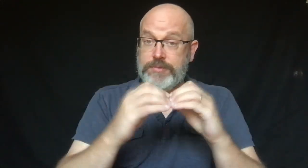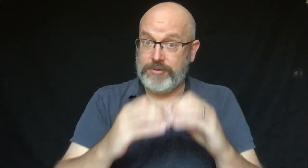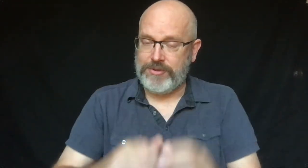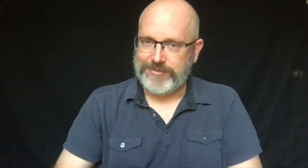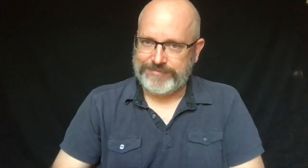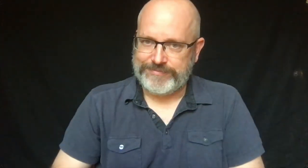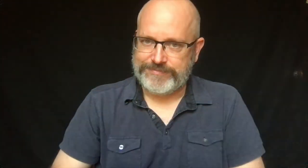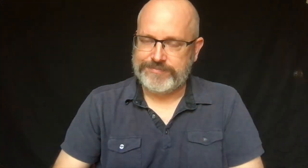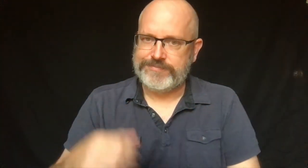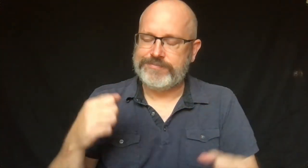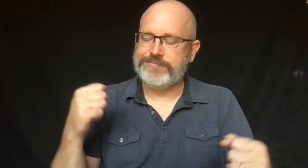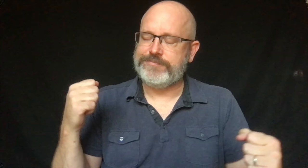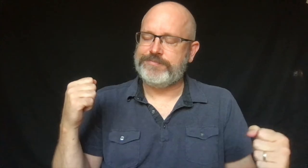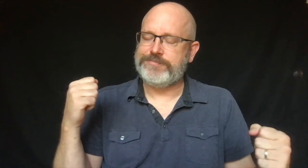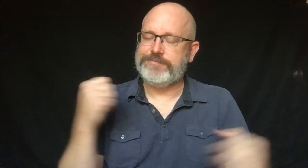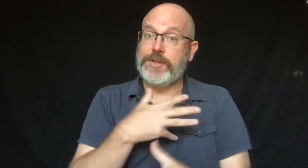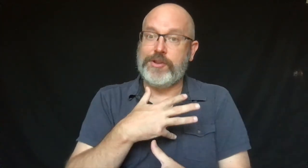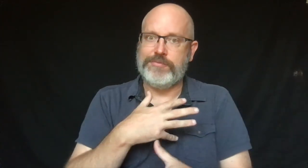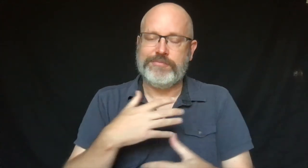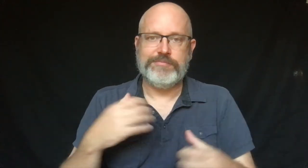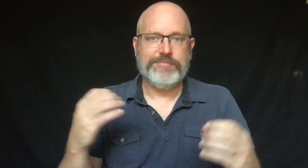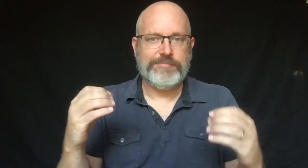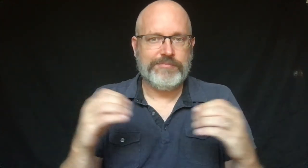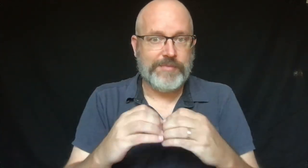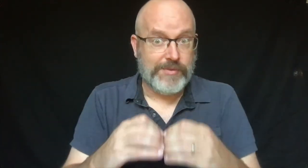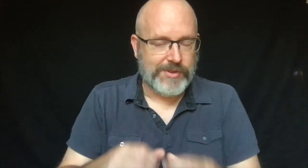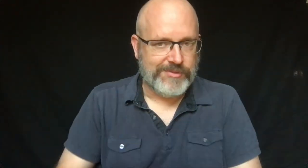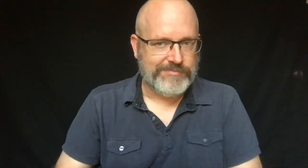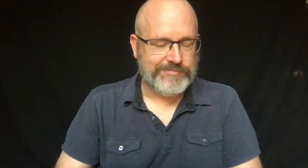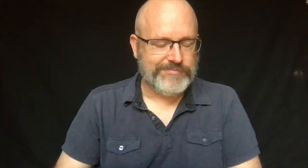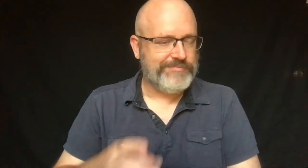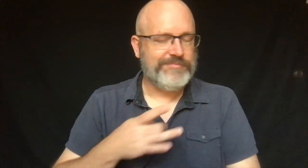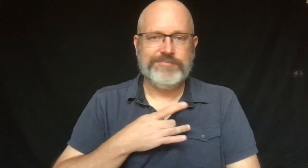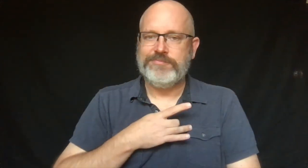She cried more. She got scared a lot.